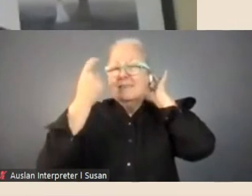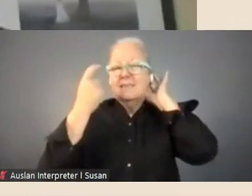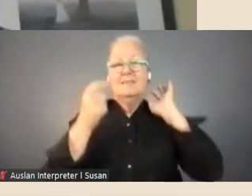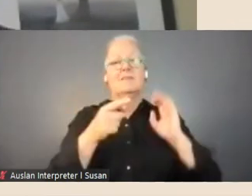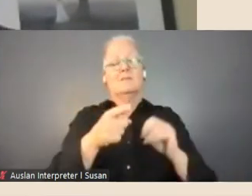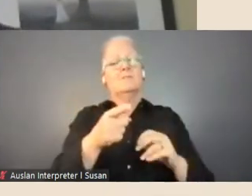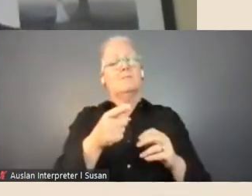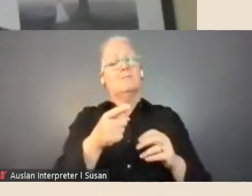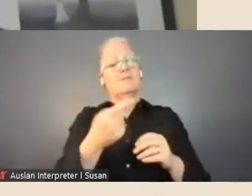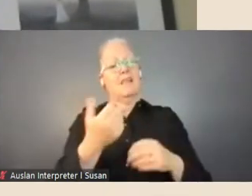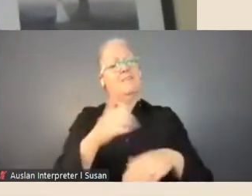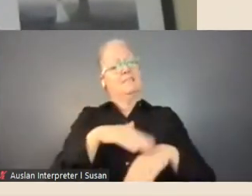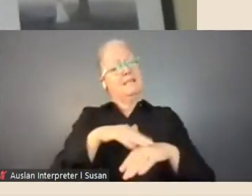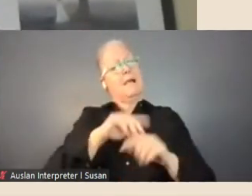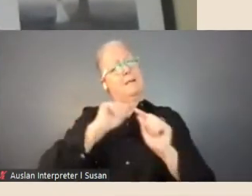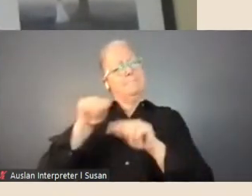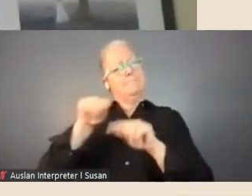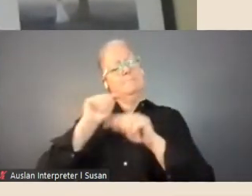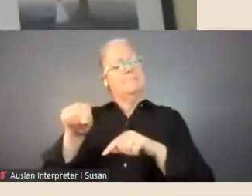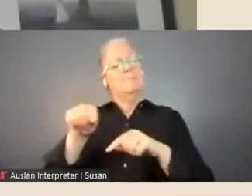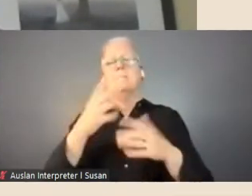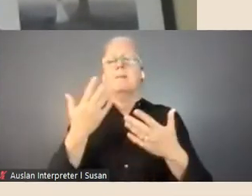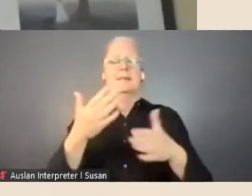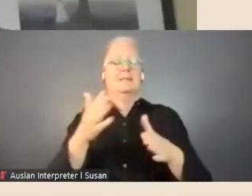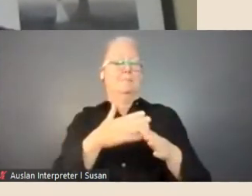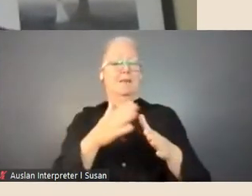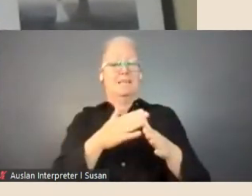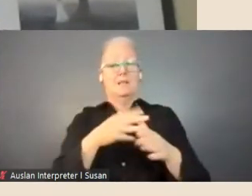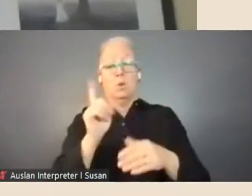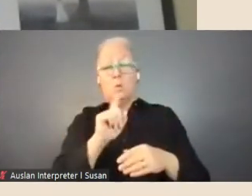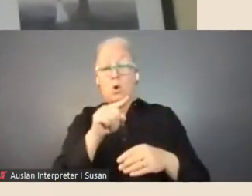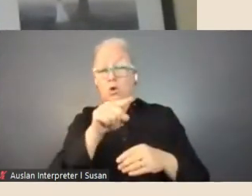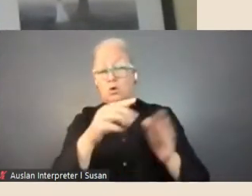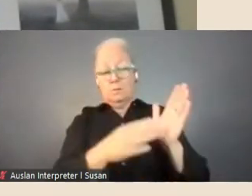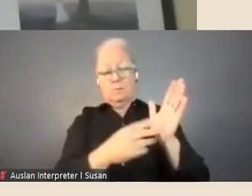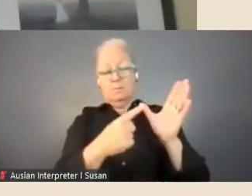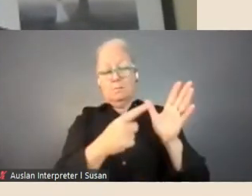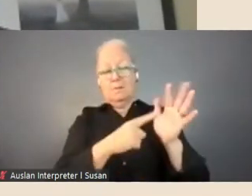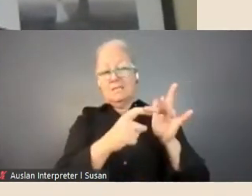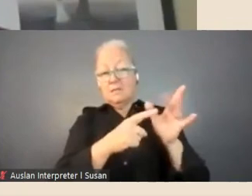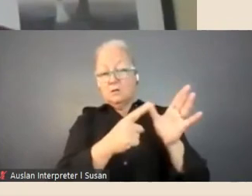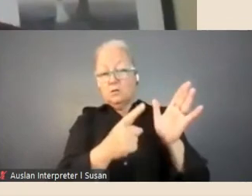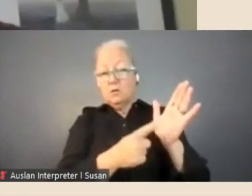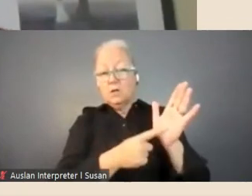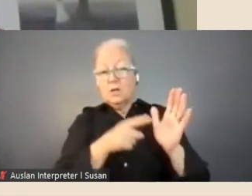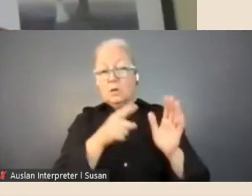time but it will really vary depending on what material they're using and, and you know, some